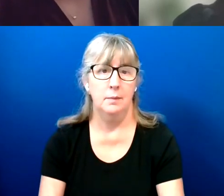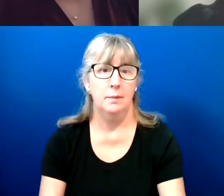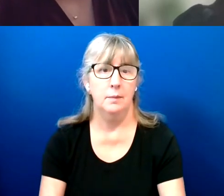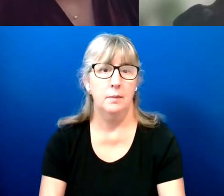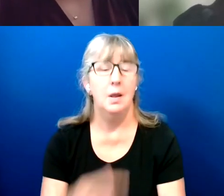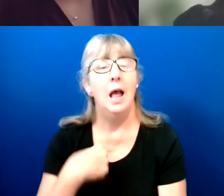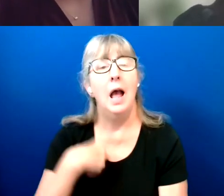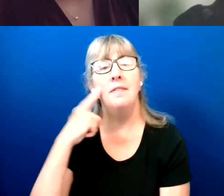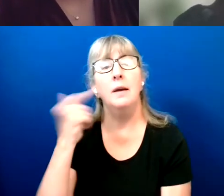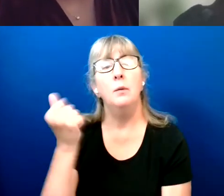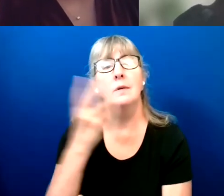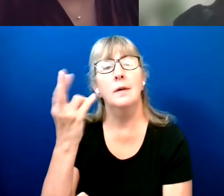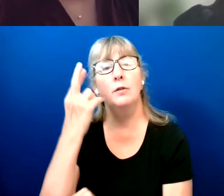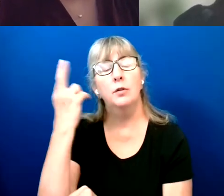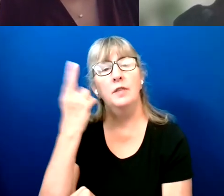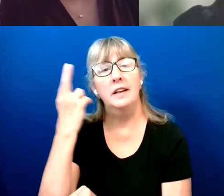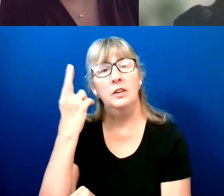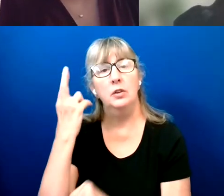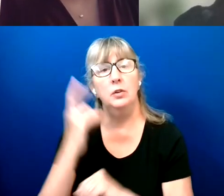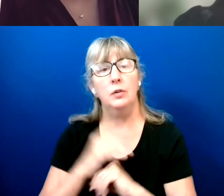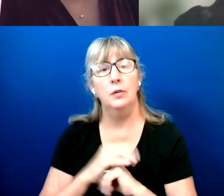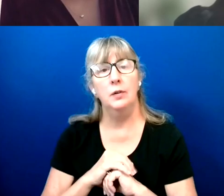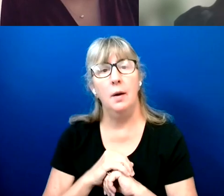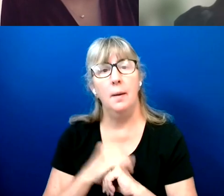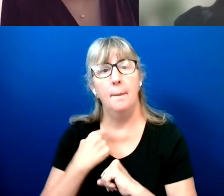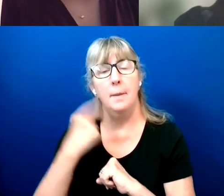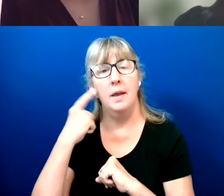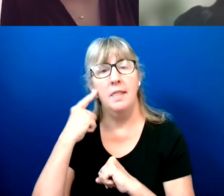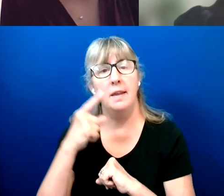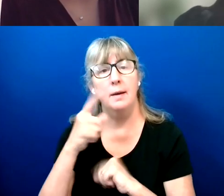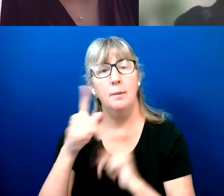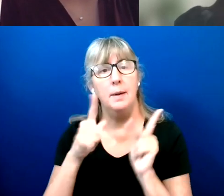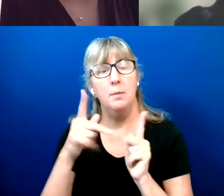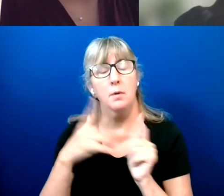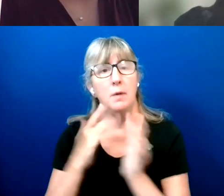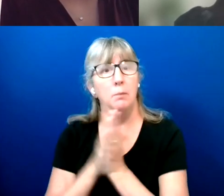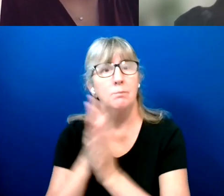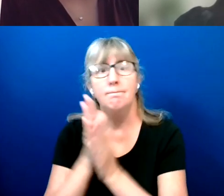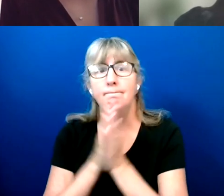I think there were people felt very passionately about this election.